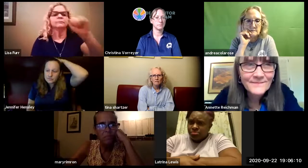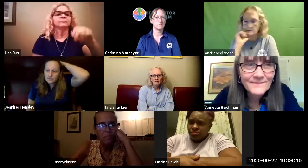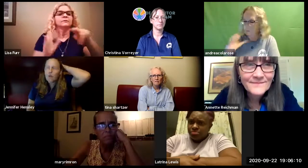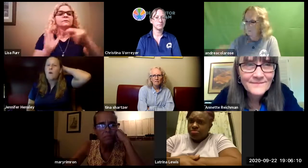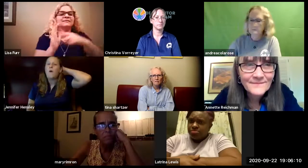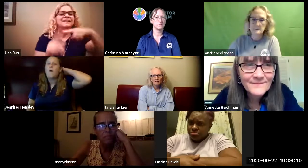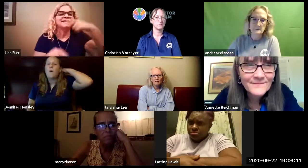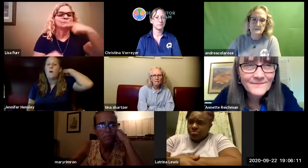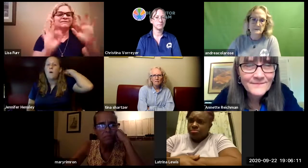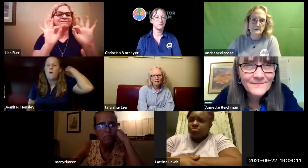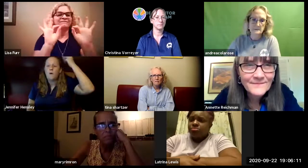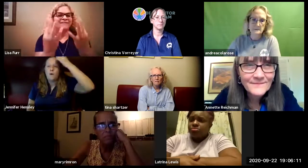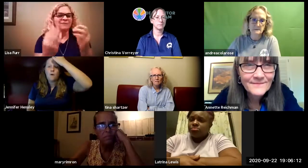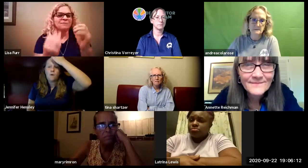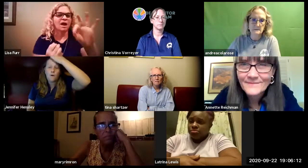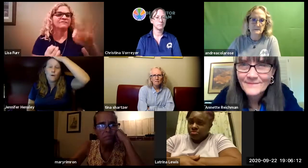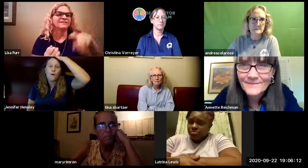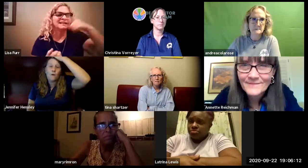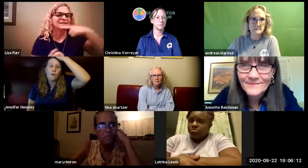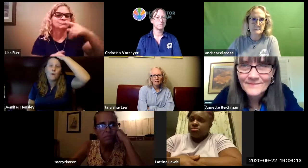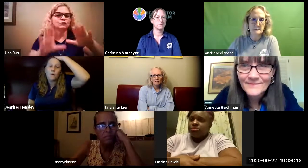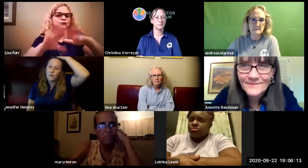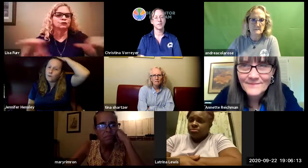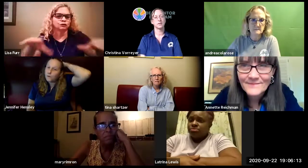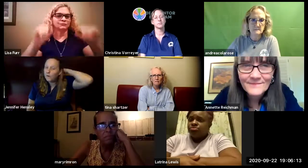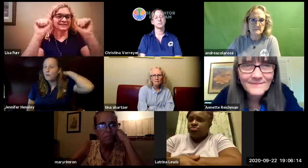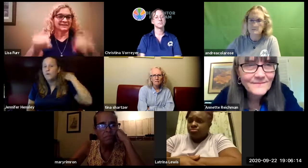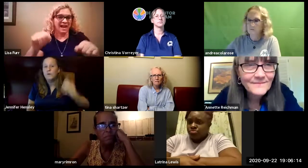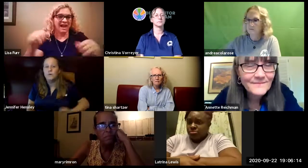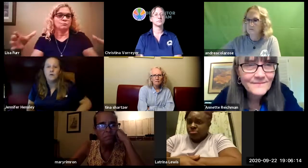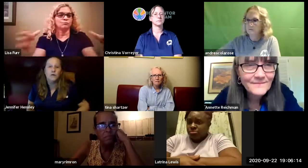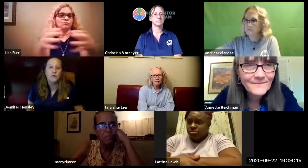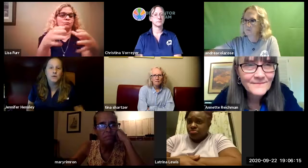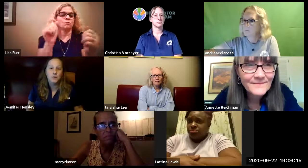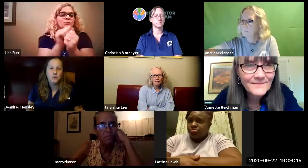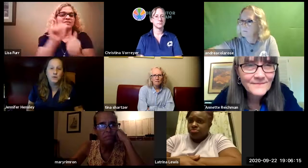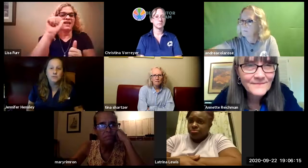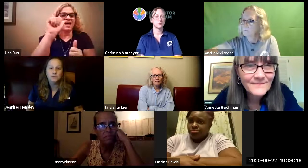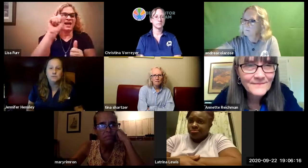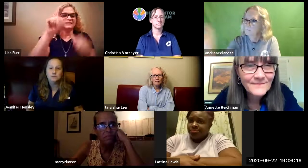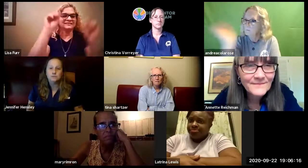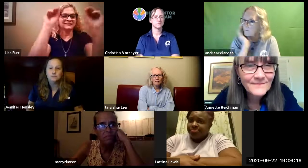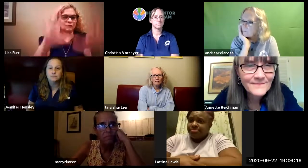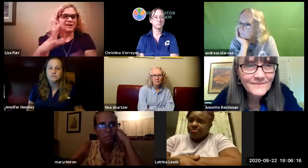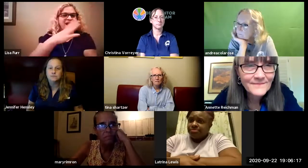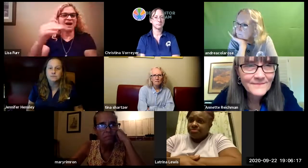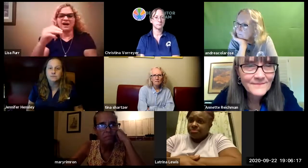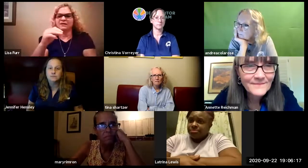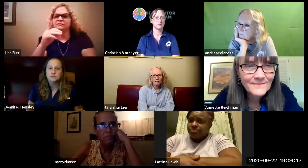and alan says yes okay so hearing families who have hearing